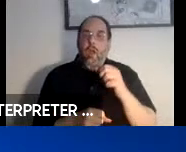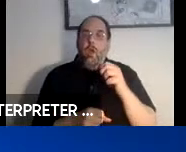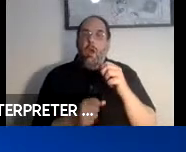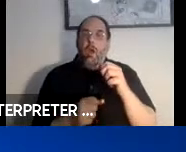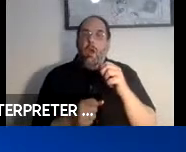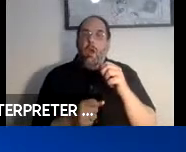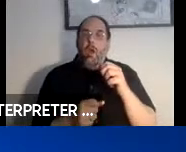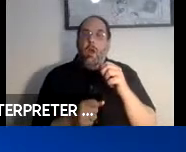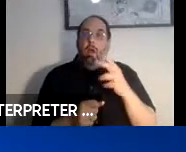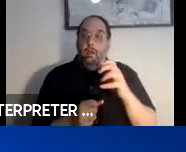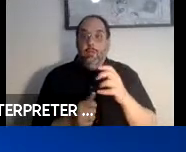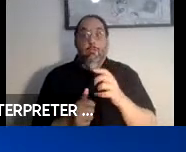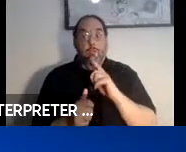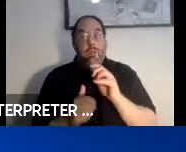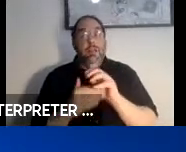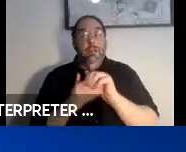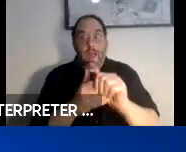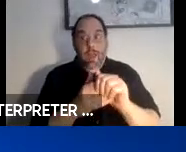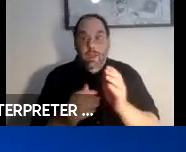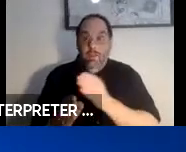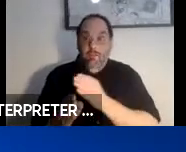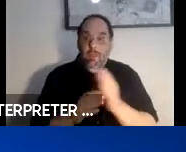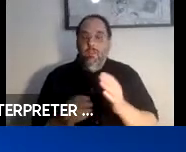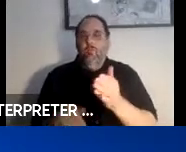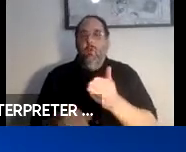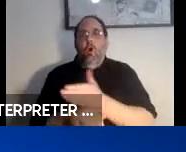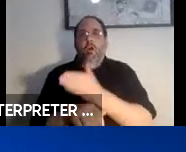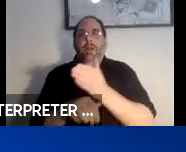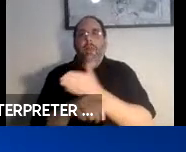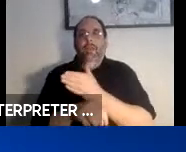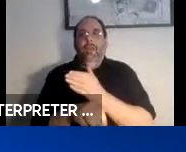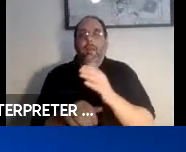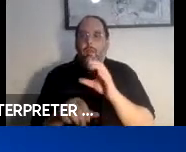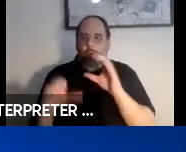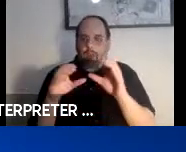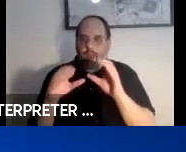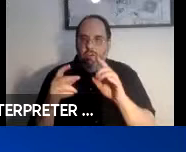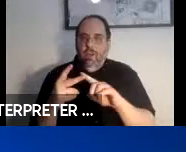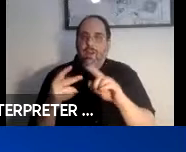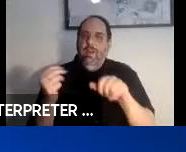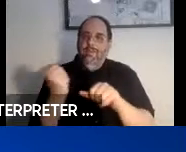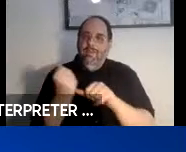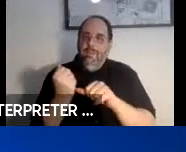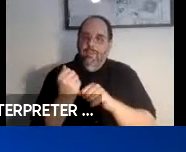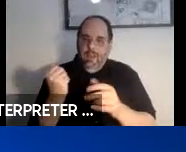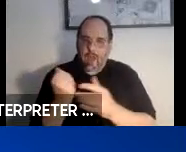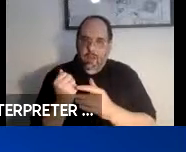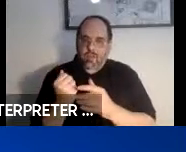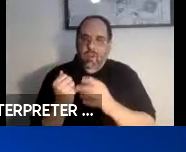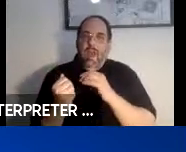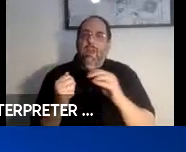in the fields of augmentative communication, assistive technology, and computer access.